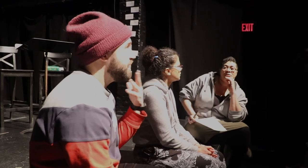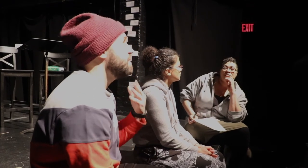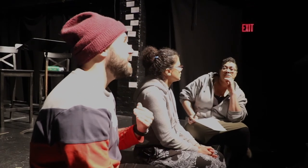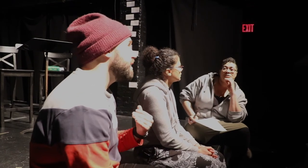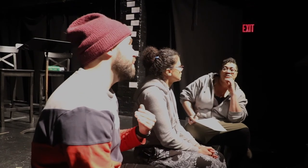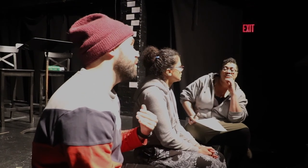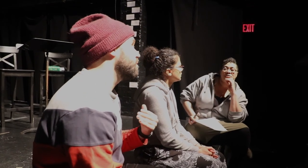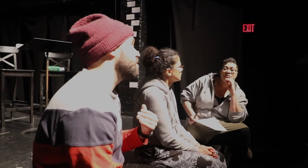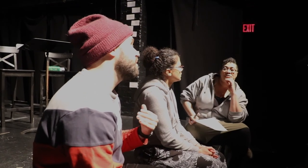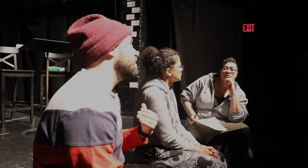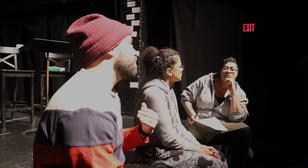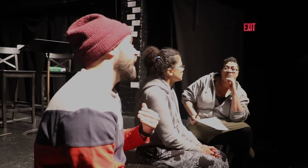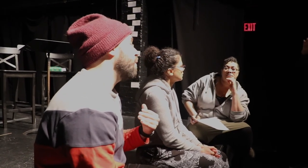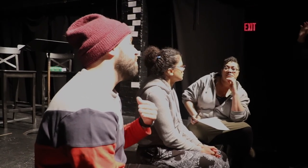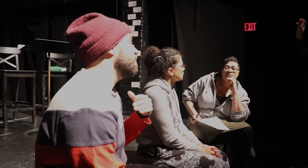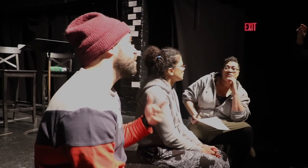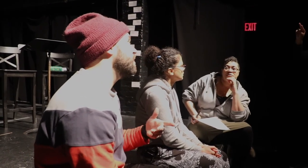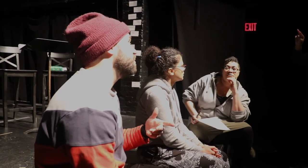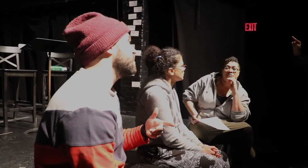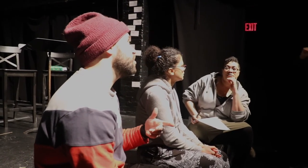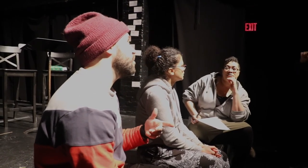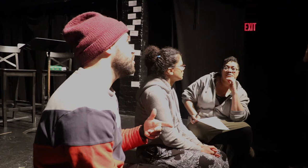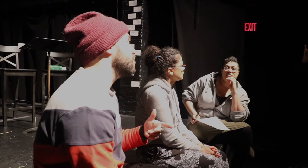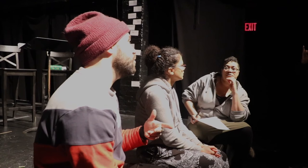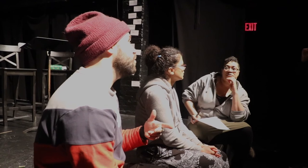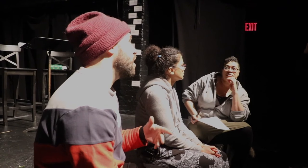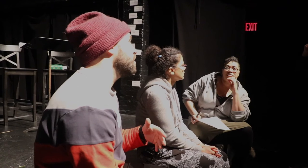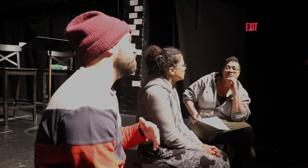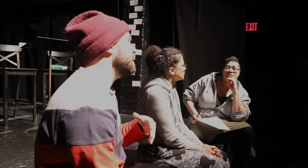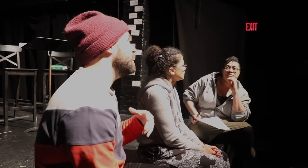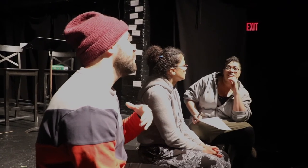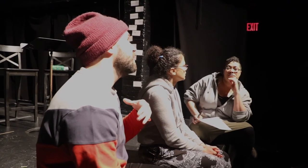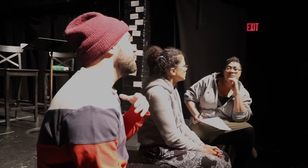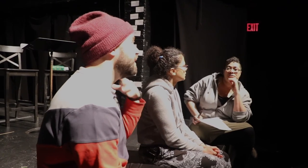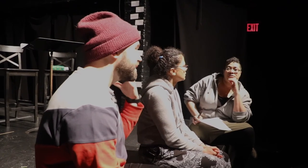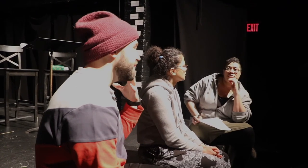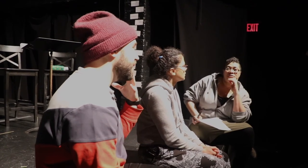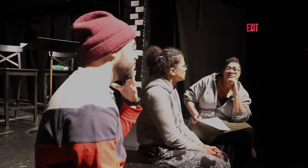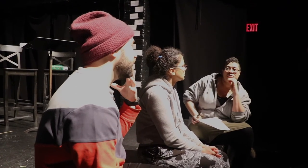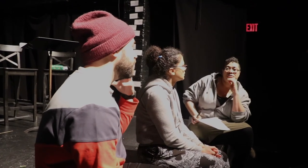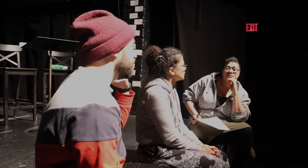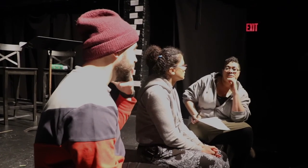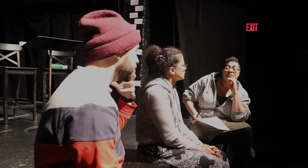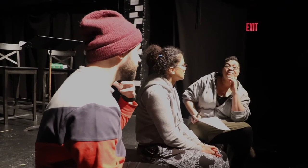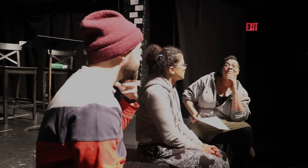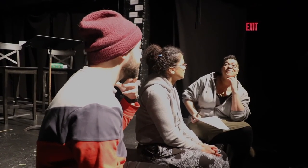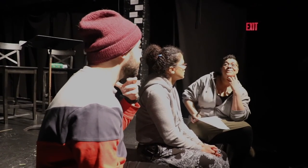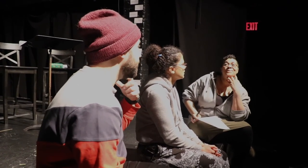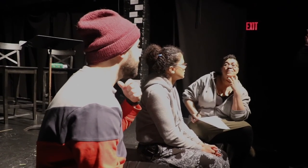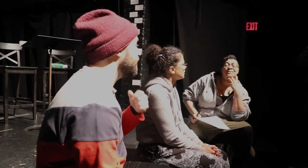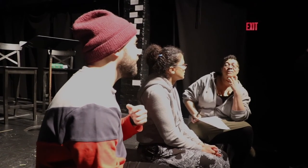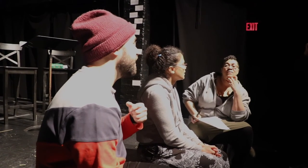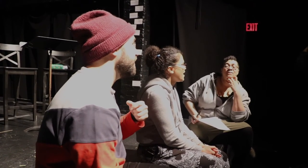me think about how I'm being put in a position to not be listening with my ears, right?